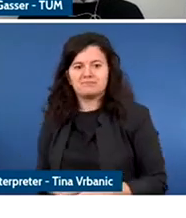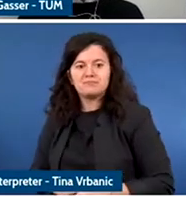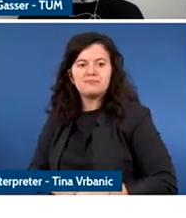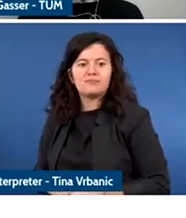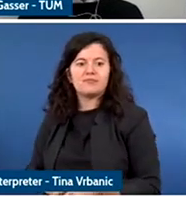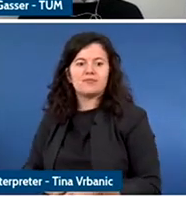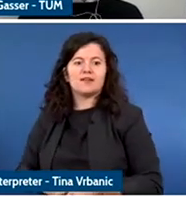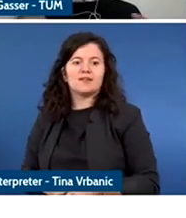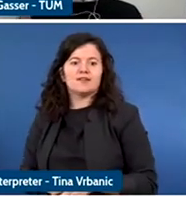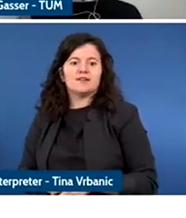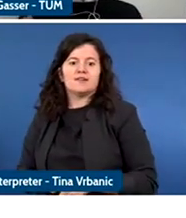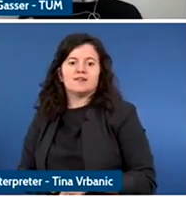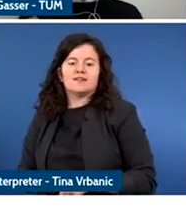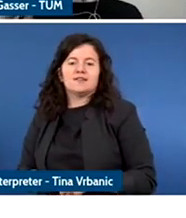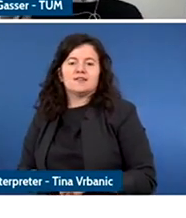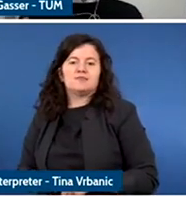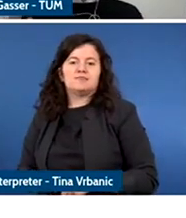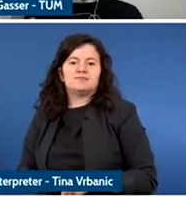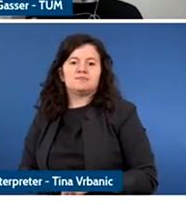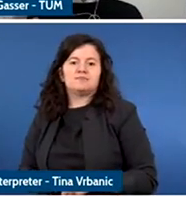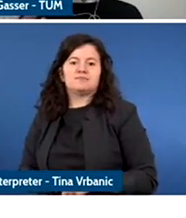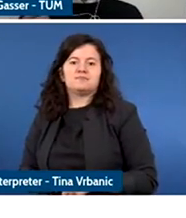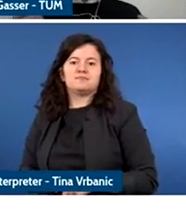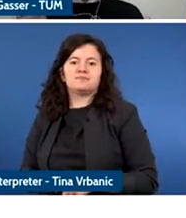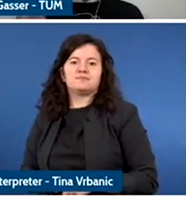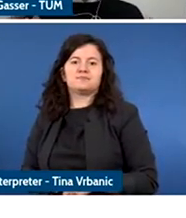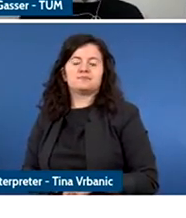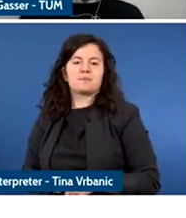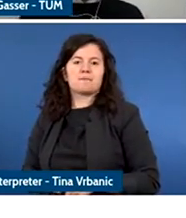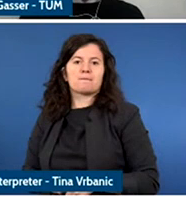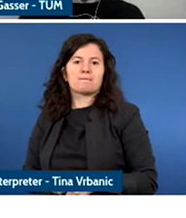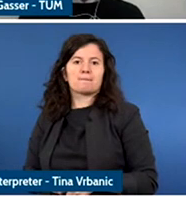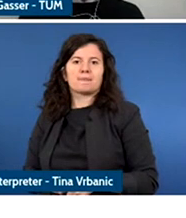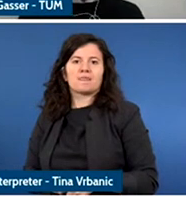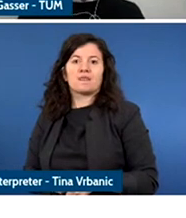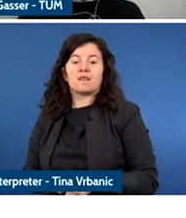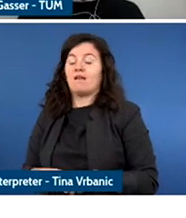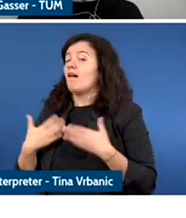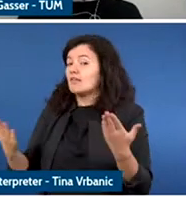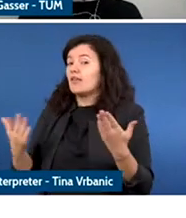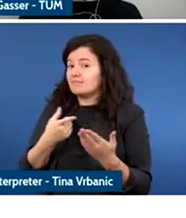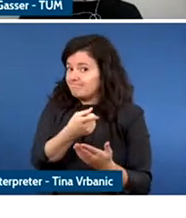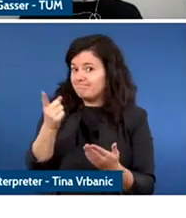A second recurring theme going forward is really this question of how do we bring